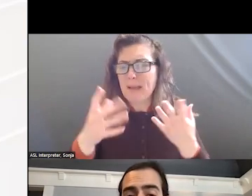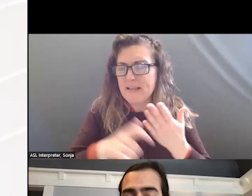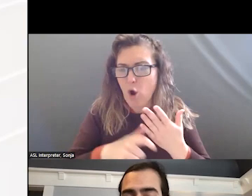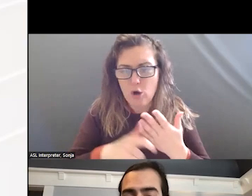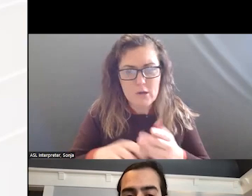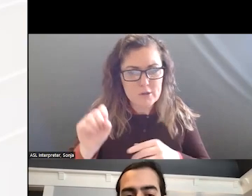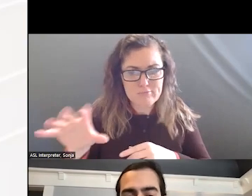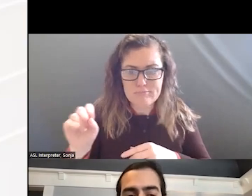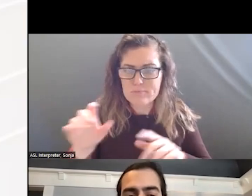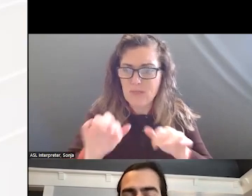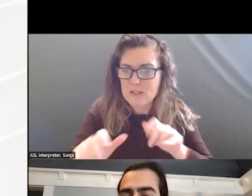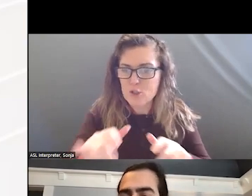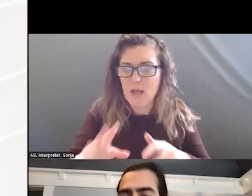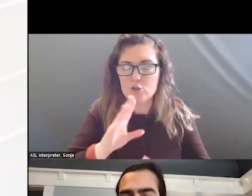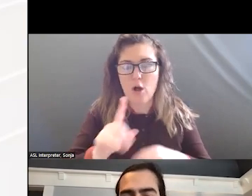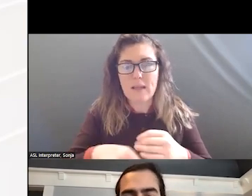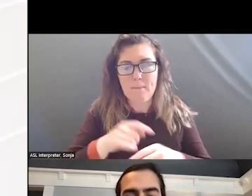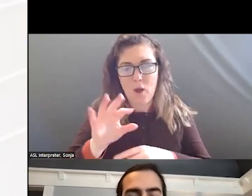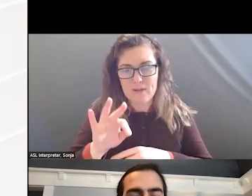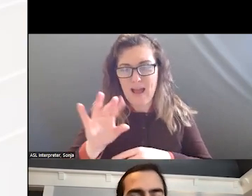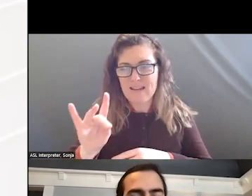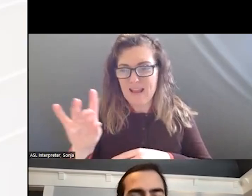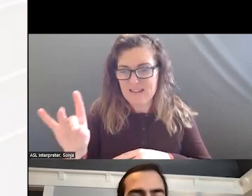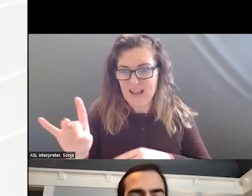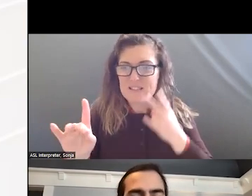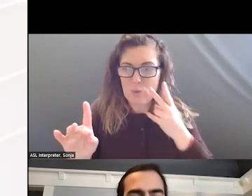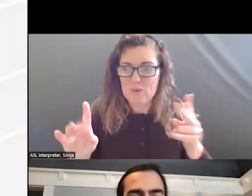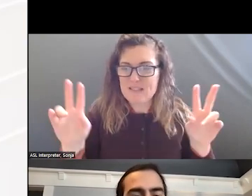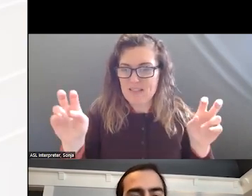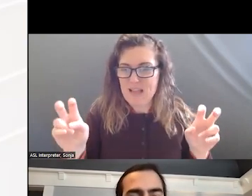TALKING ABOUT 988 SO DEFINITELY SEEING THIS TOPIC PENETRATE INTO